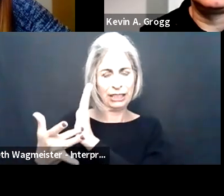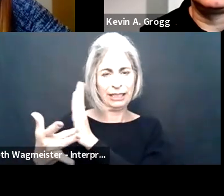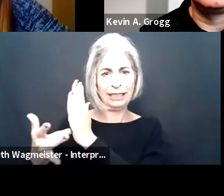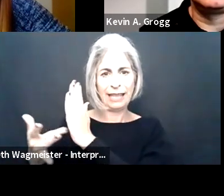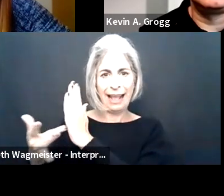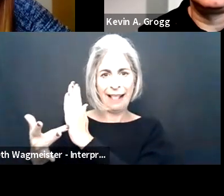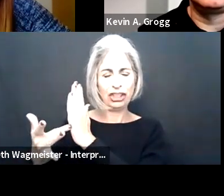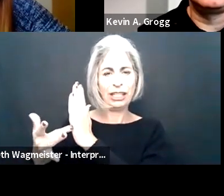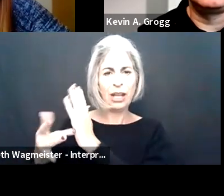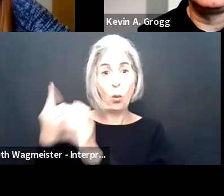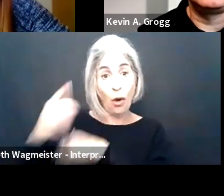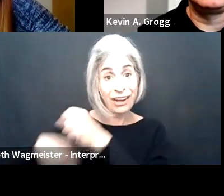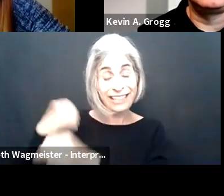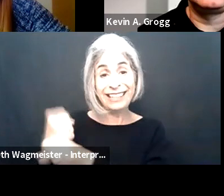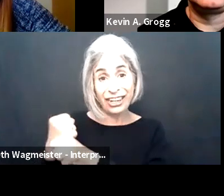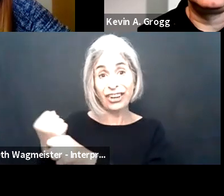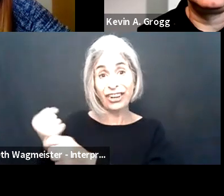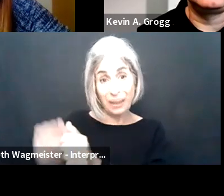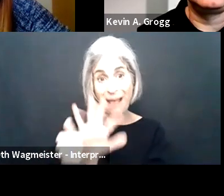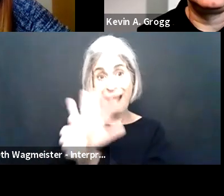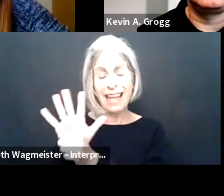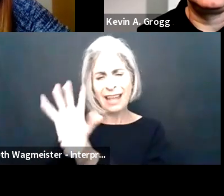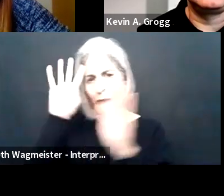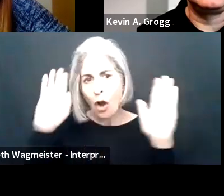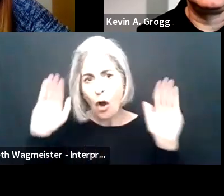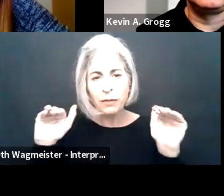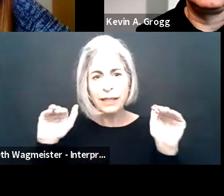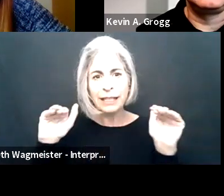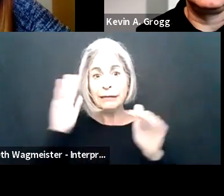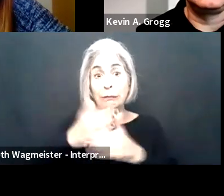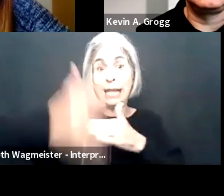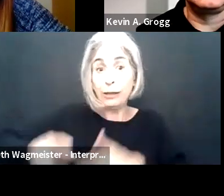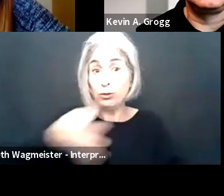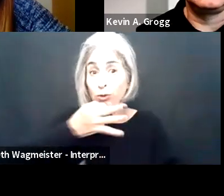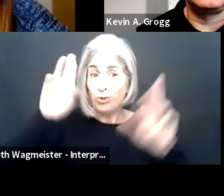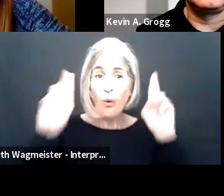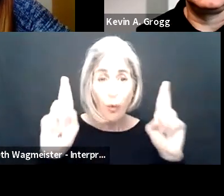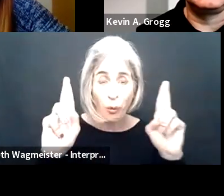virtual workforces now, we have -- we're using new technology and it's one year